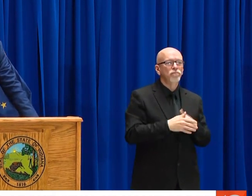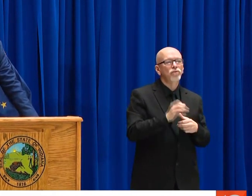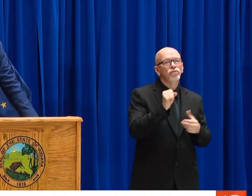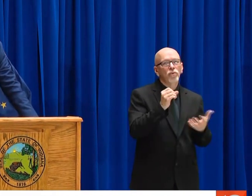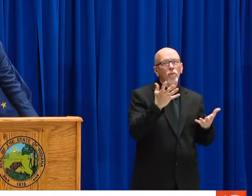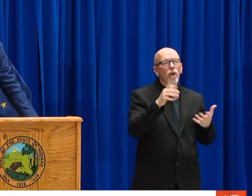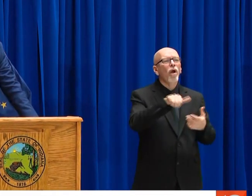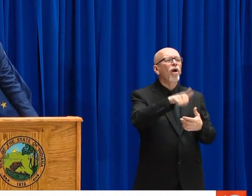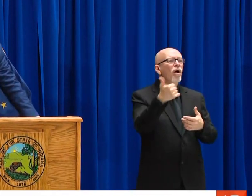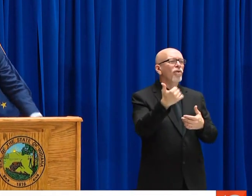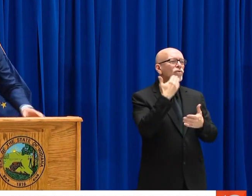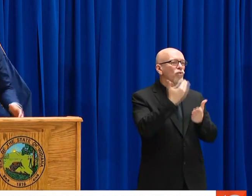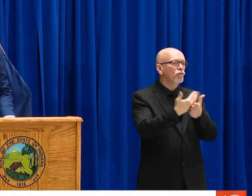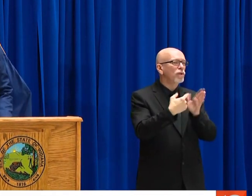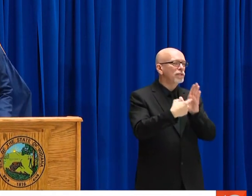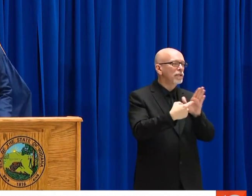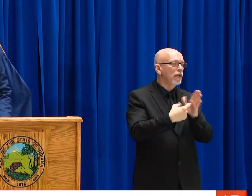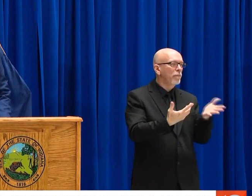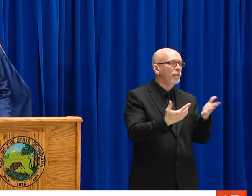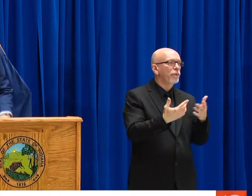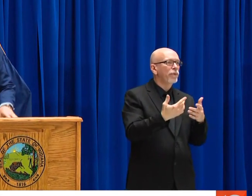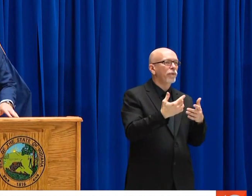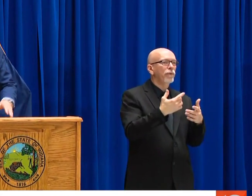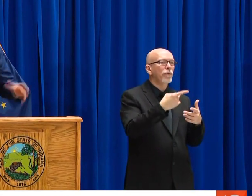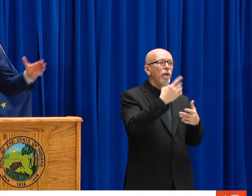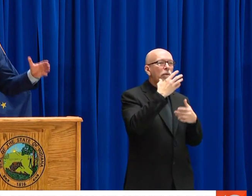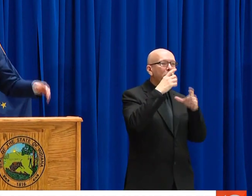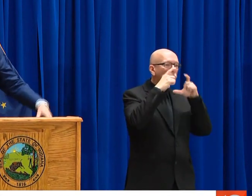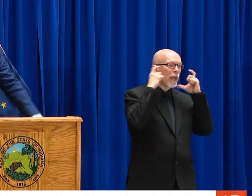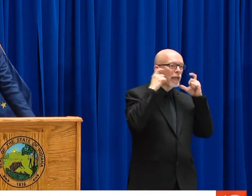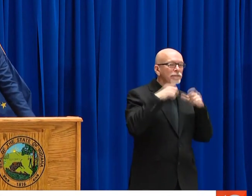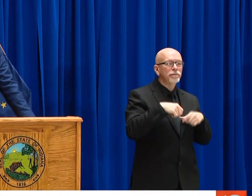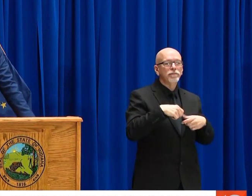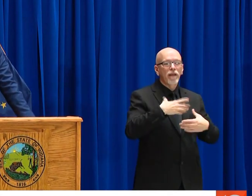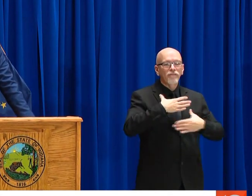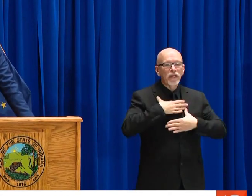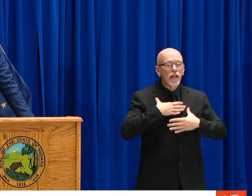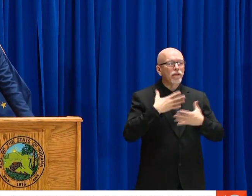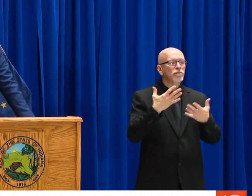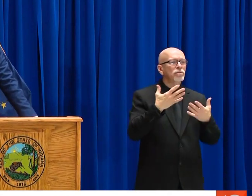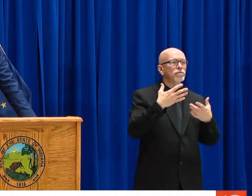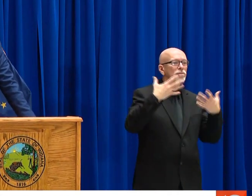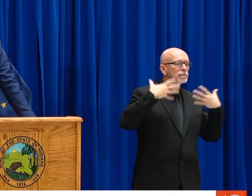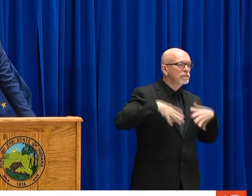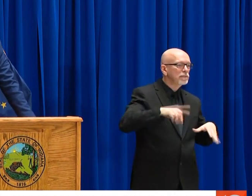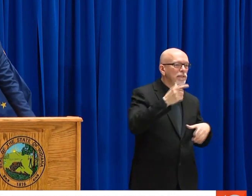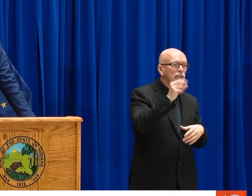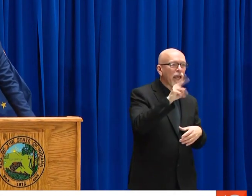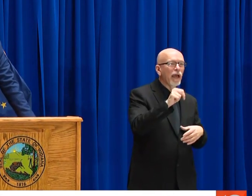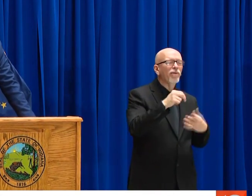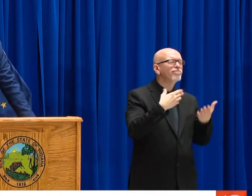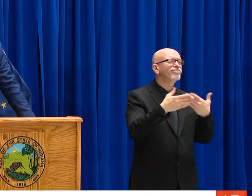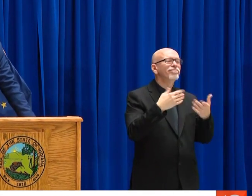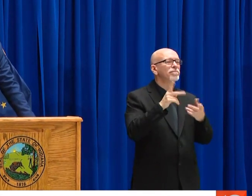THEY'RE HAPPY TO GIVE OF THEIR SERVICE WITH NO COMPENSATION. AND SO YET ANOTHER EXAMPLE OF